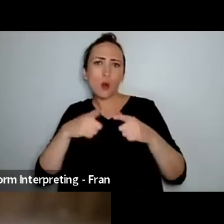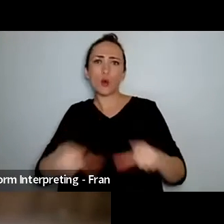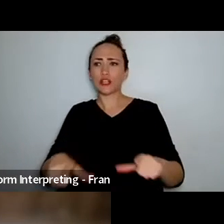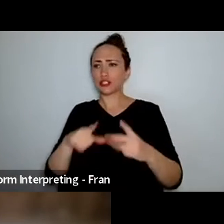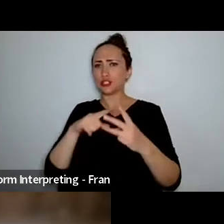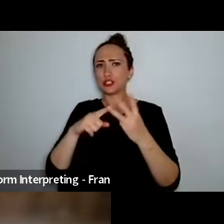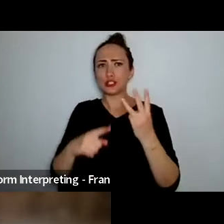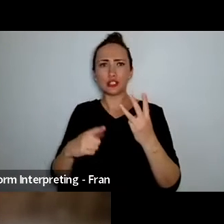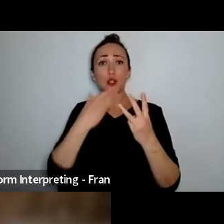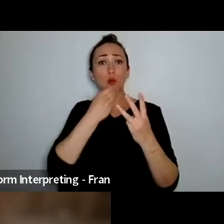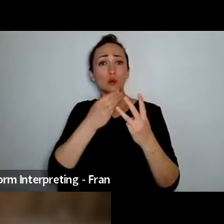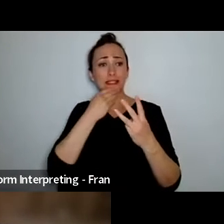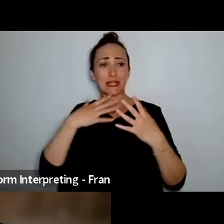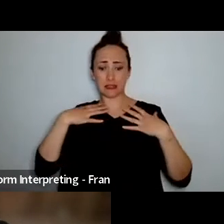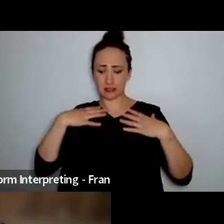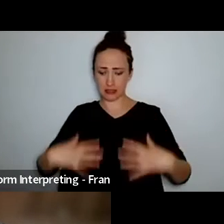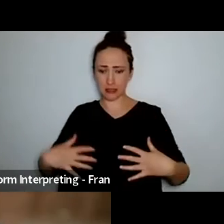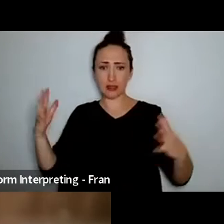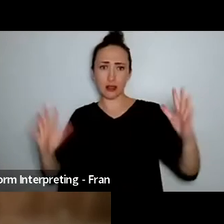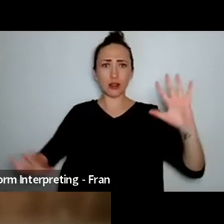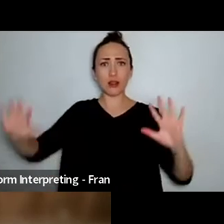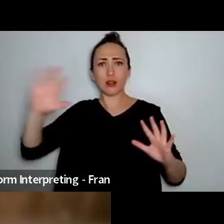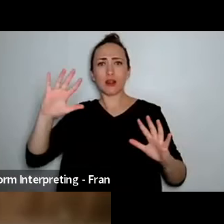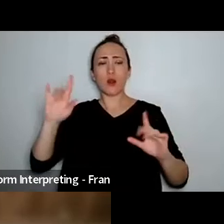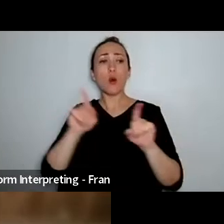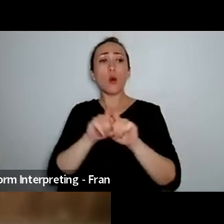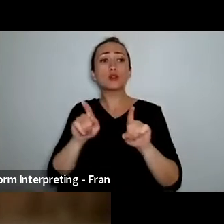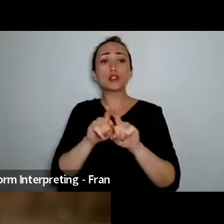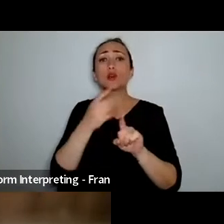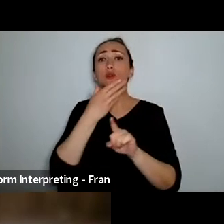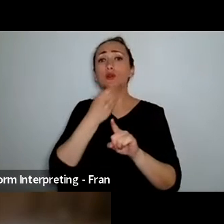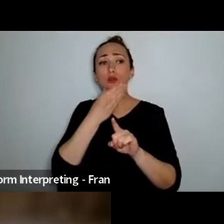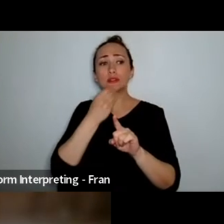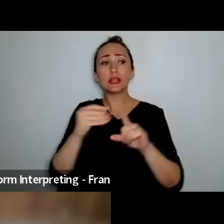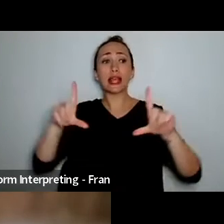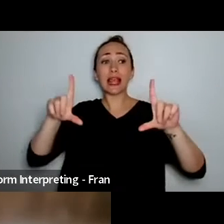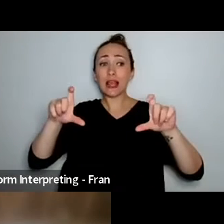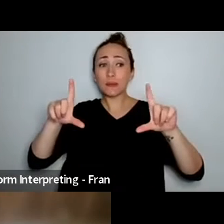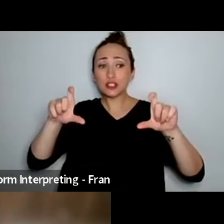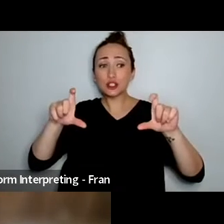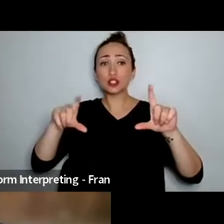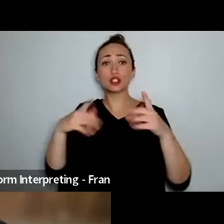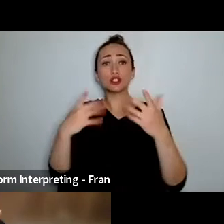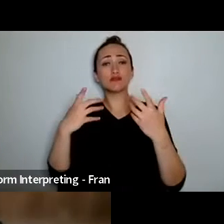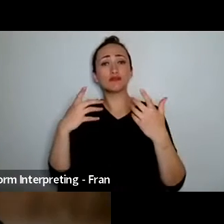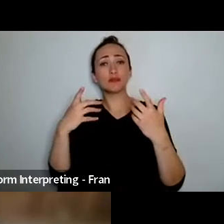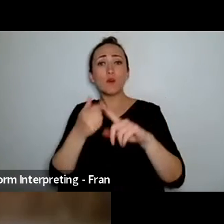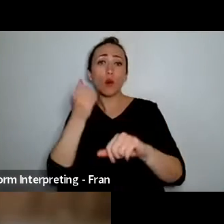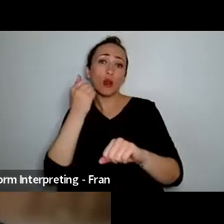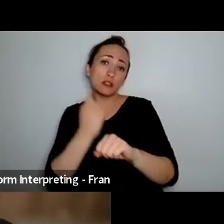upper body as well as images of you know say for instance like as if you don't want this feeling of